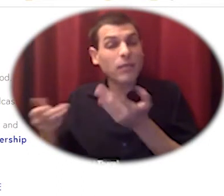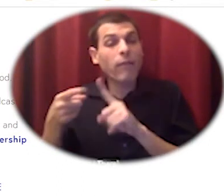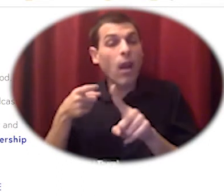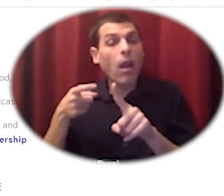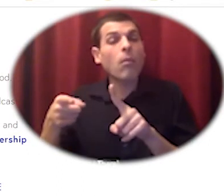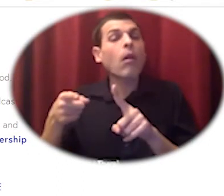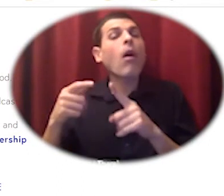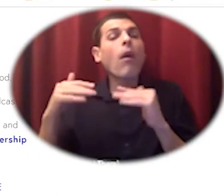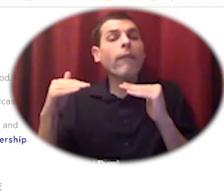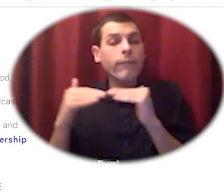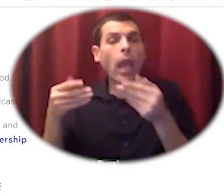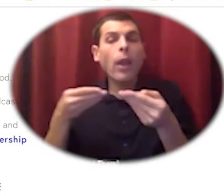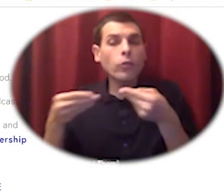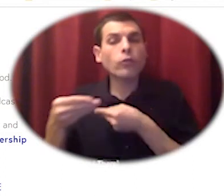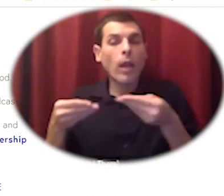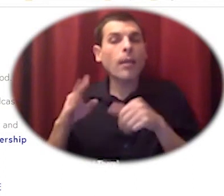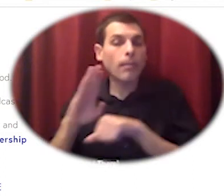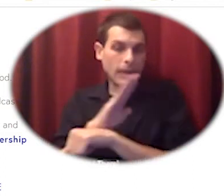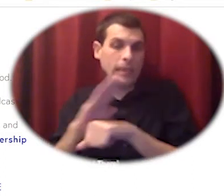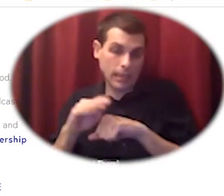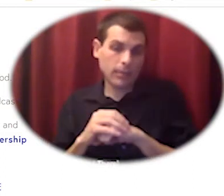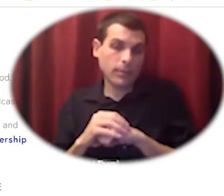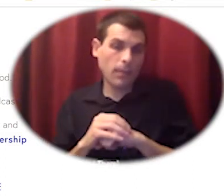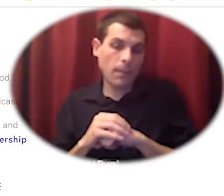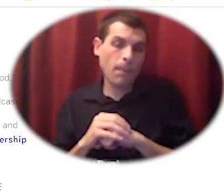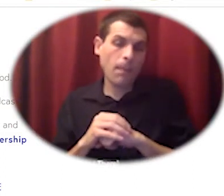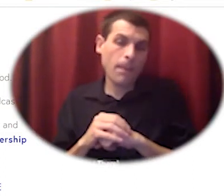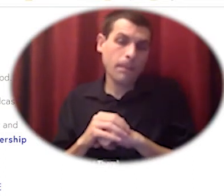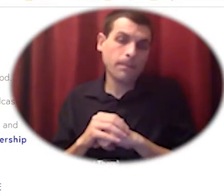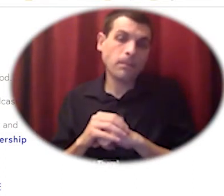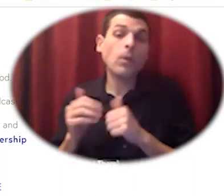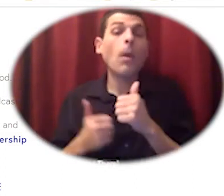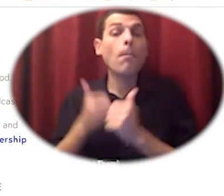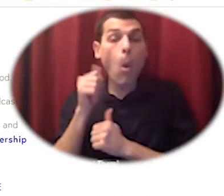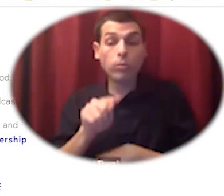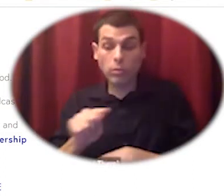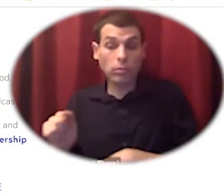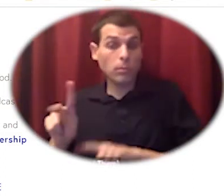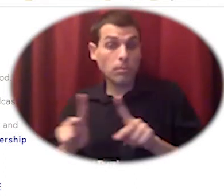you know famously from communities working towards independence if you want *Sandinista coffee